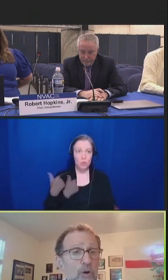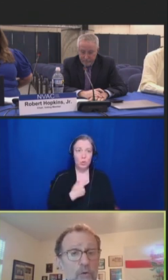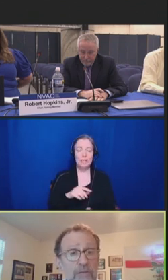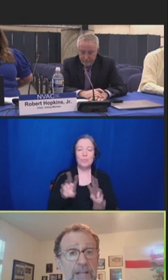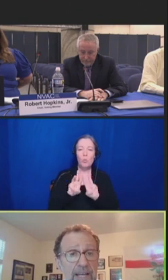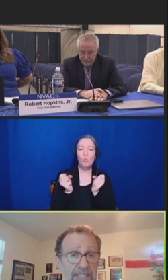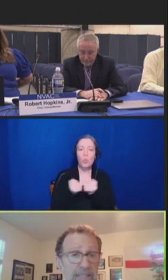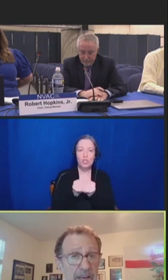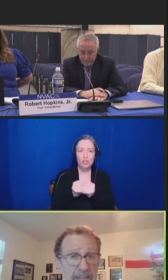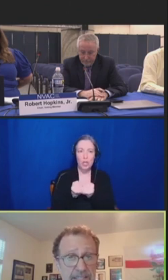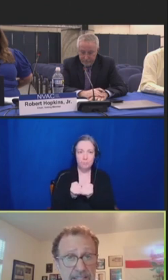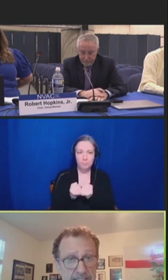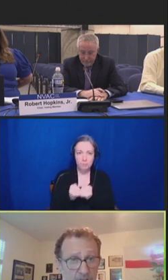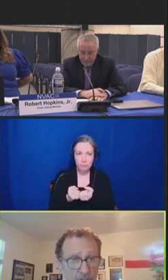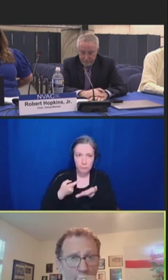COVID-19 vaccines.